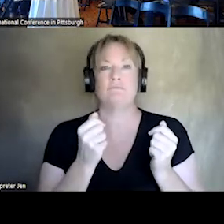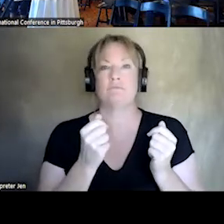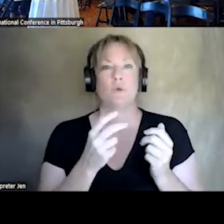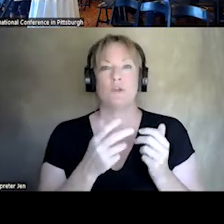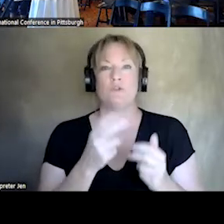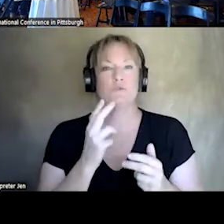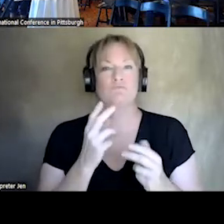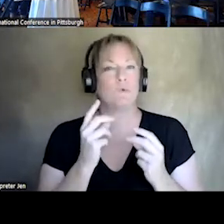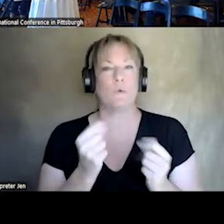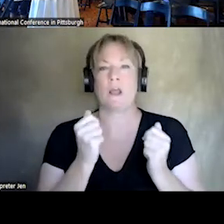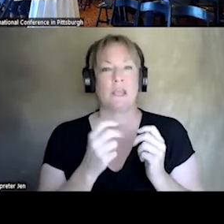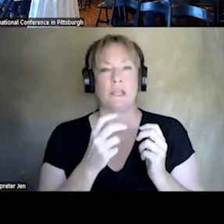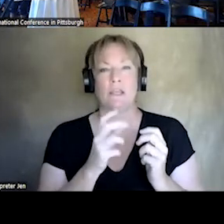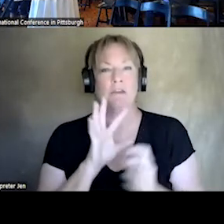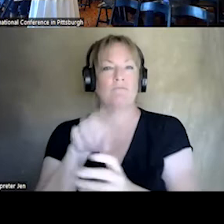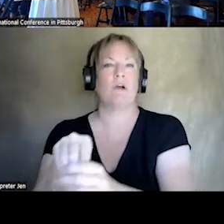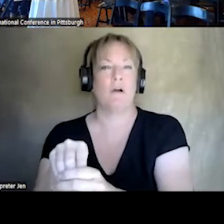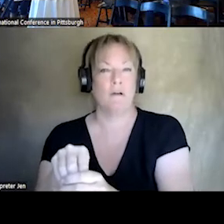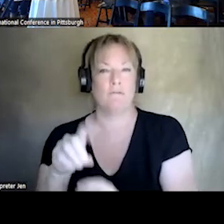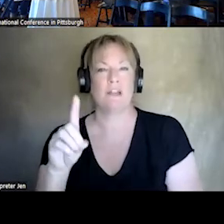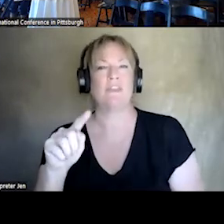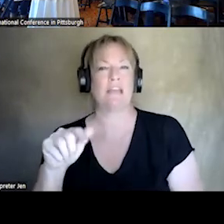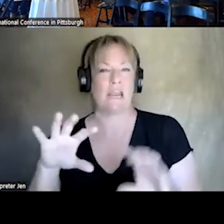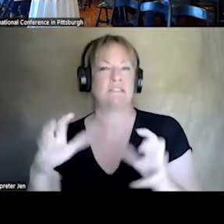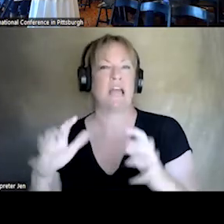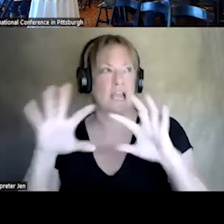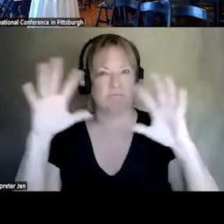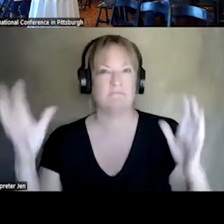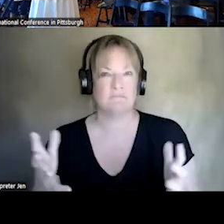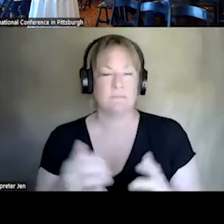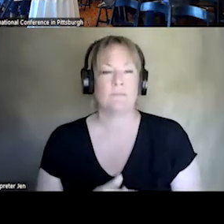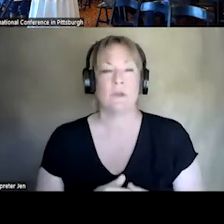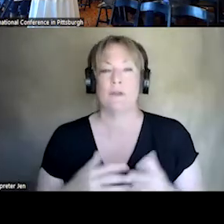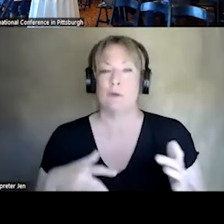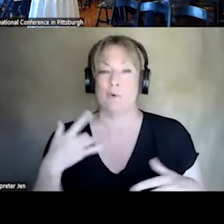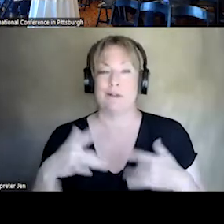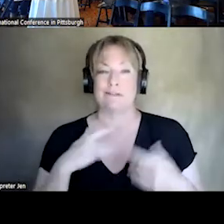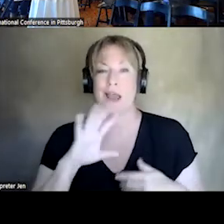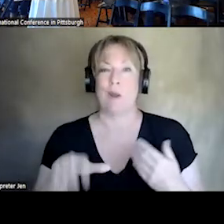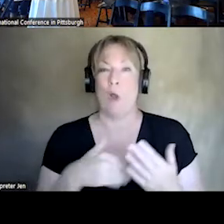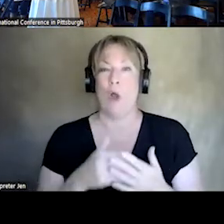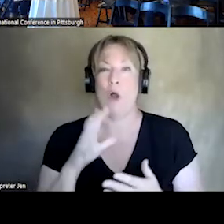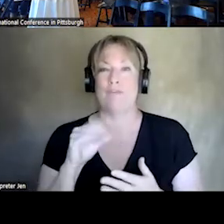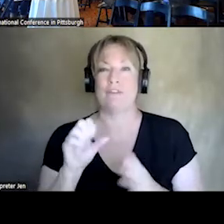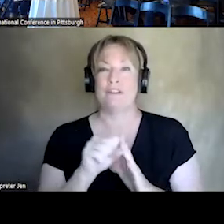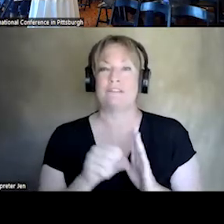PLEASE. WE ARE REALLY EXCITED ALL 50 STATES ARE SUBMIDDED TO THE EMS DATABASE. THAT